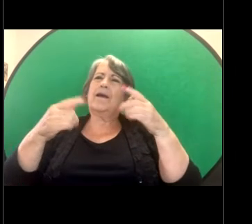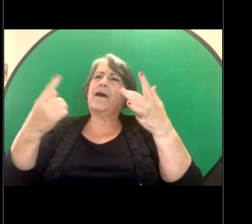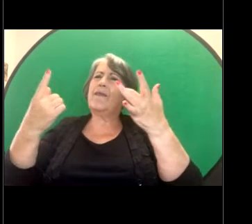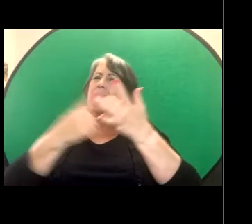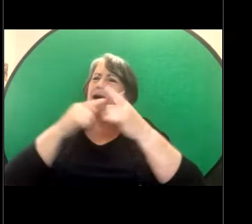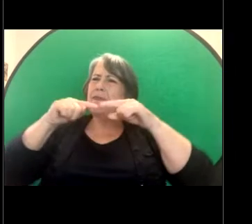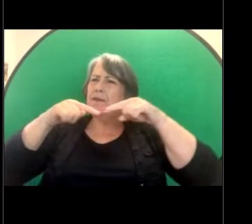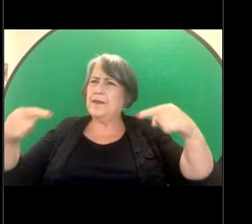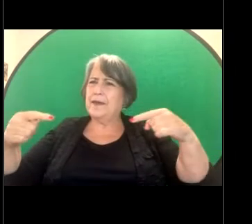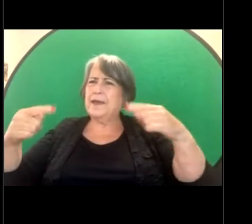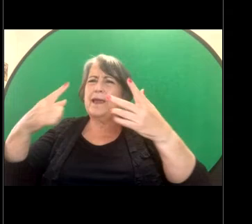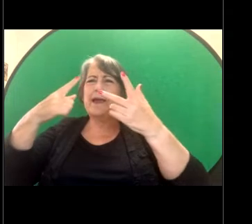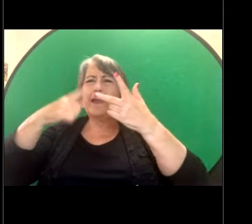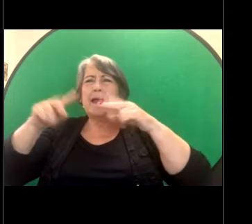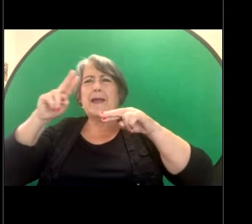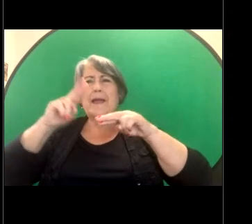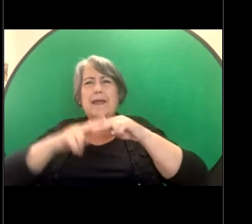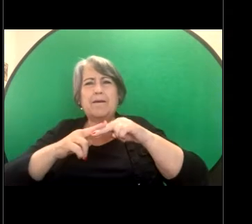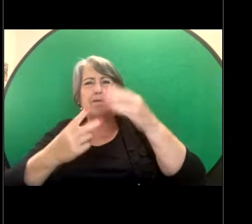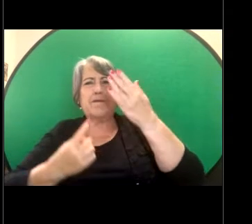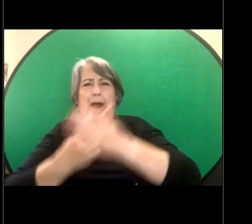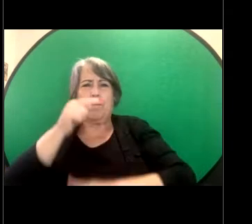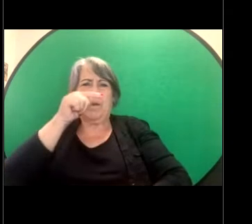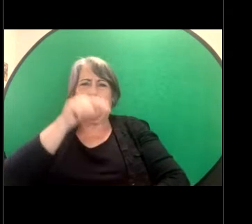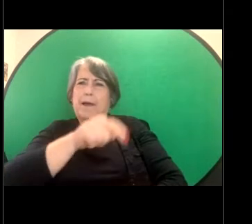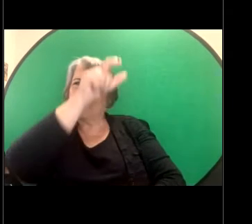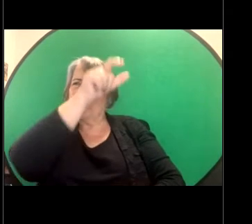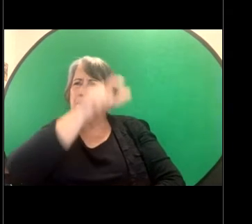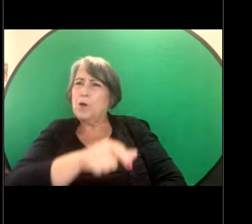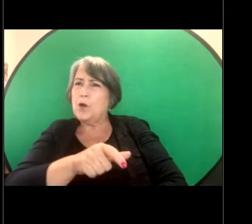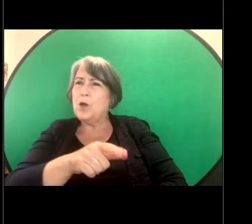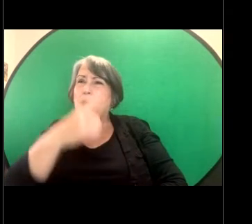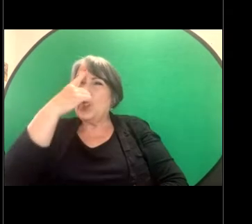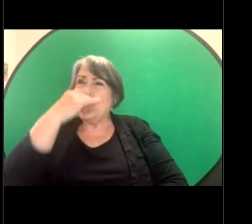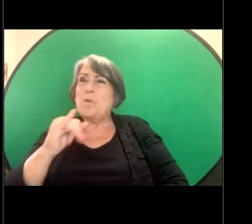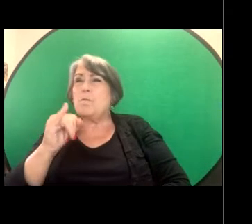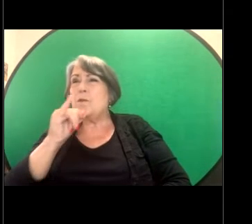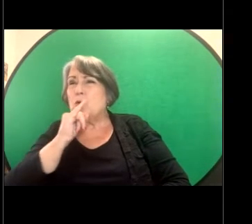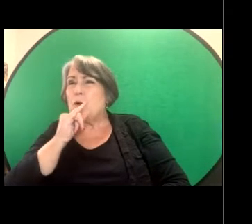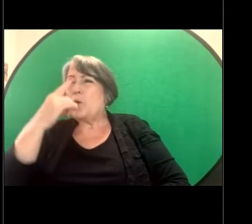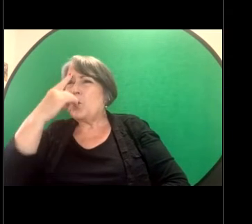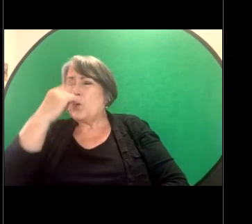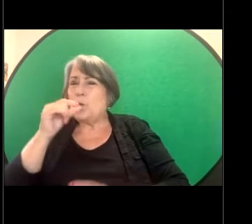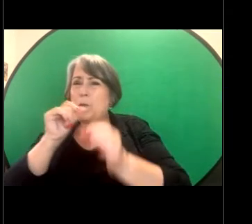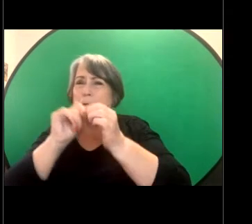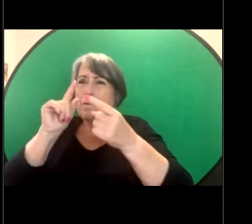if what's happened to someone may also be a criminal offence but they decide that they